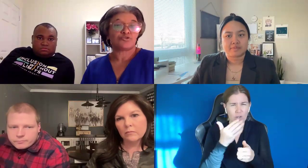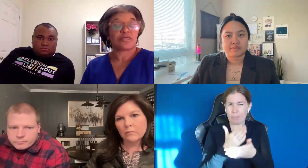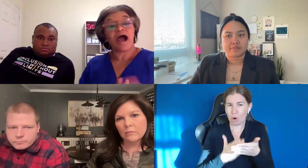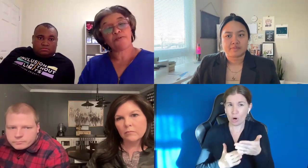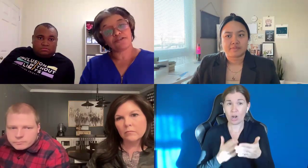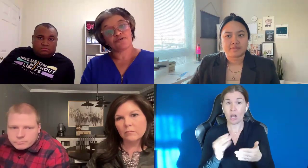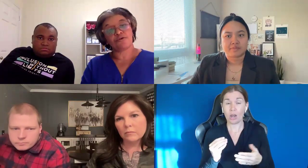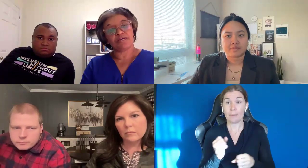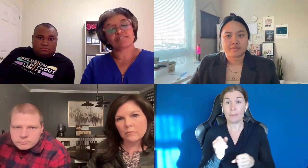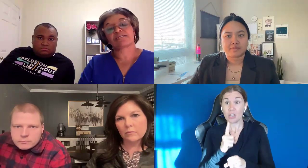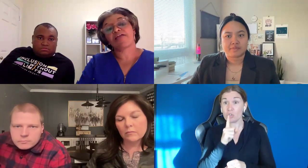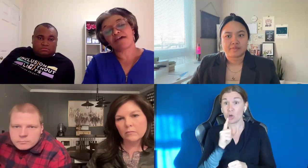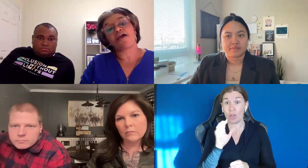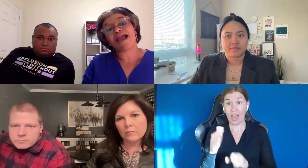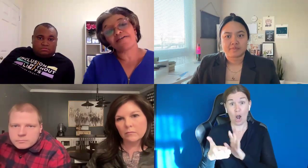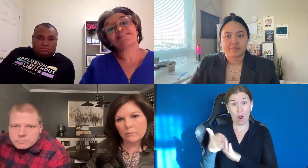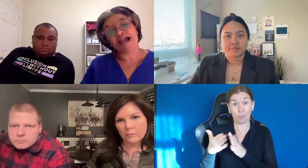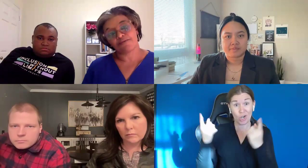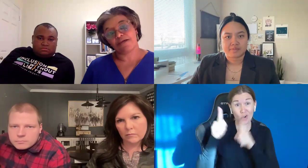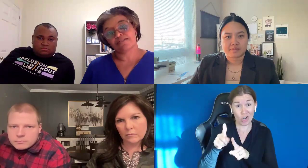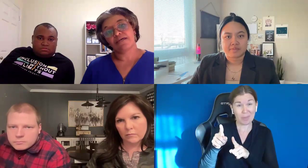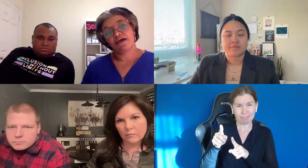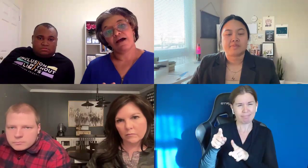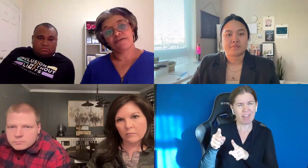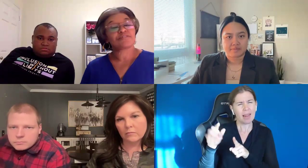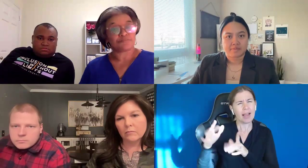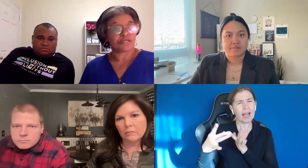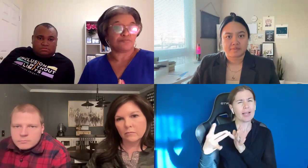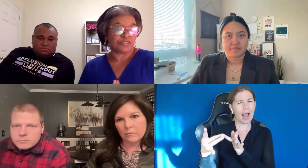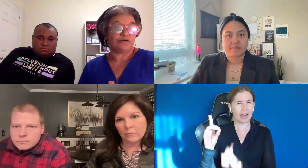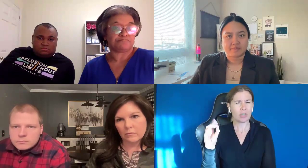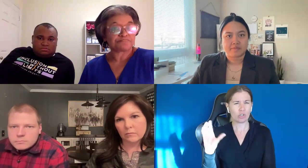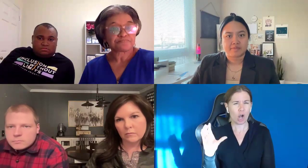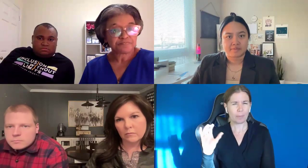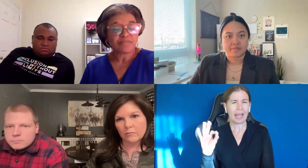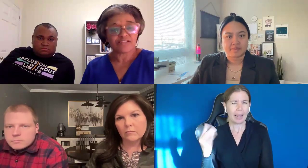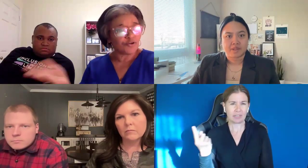sure the operating agreement is our guiding document, if something comes up, as far as